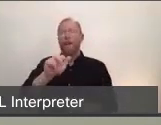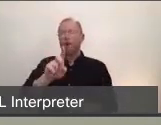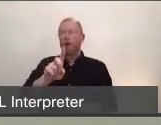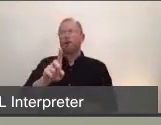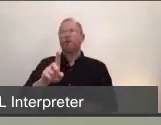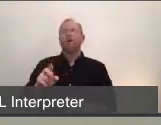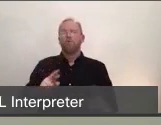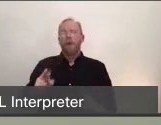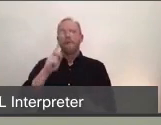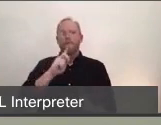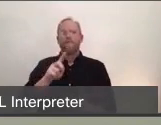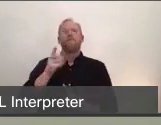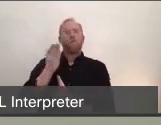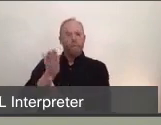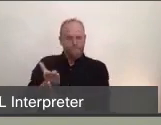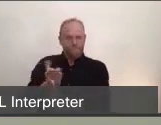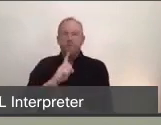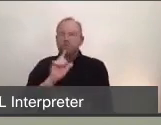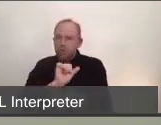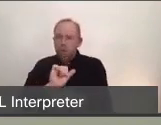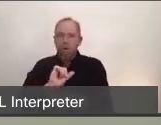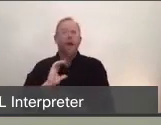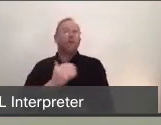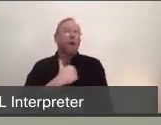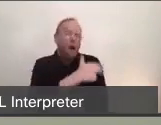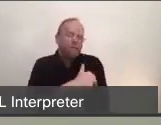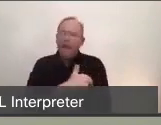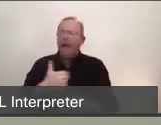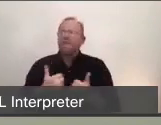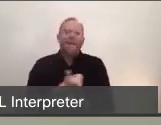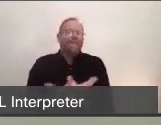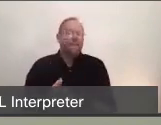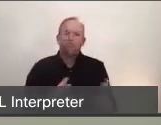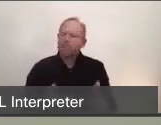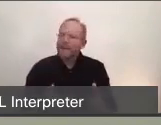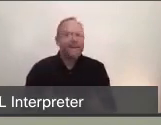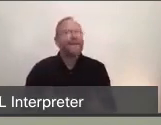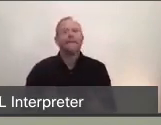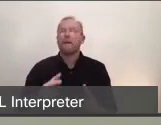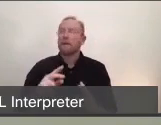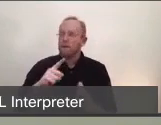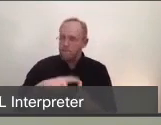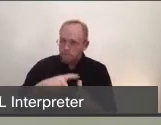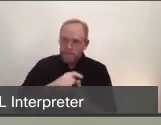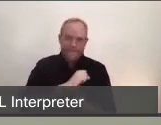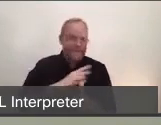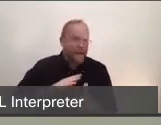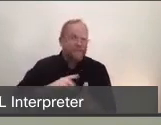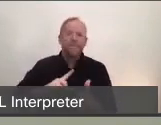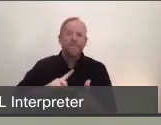We need to ensure that our health care facilities have all the resources that they need, which includes both staff and supplies. So personal protective equipment